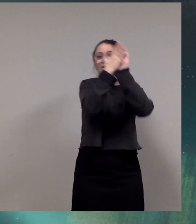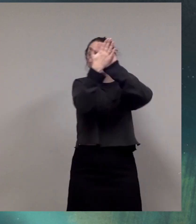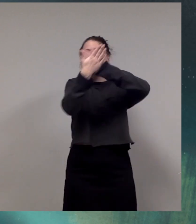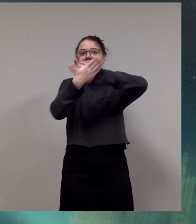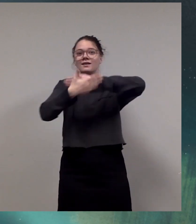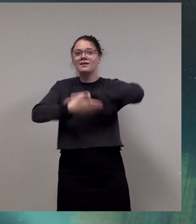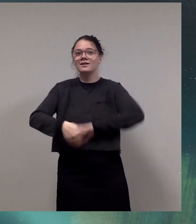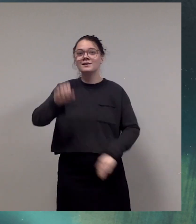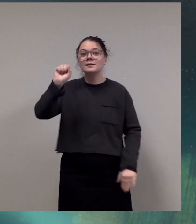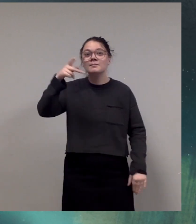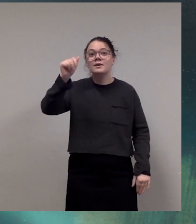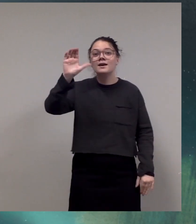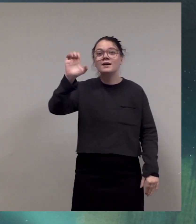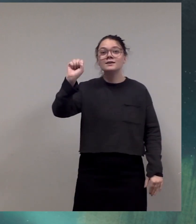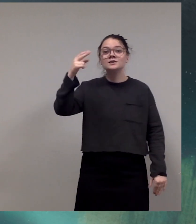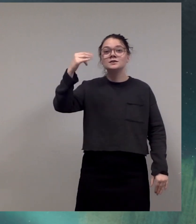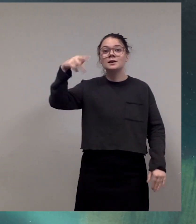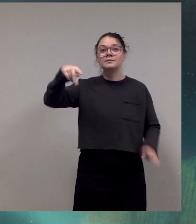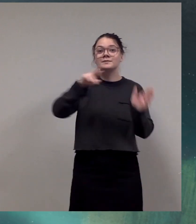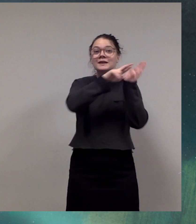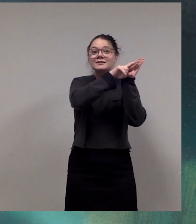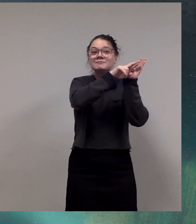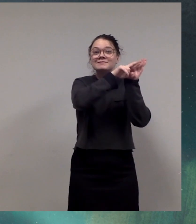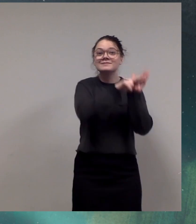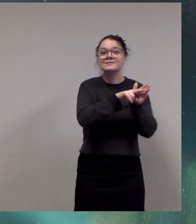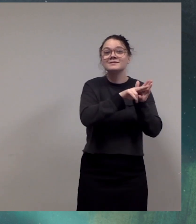setting off to discover distant galaxies. The Northern Lights